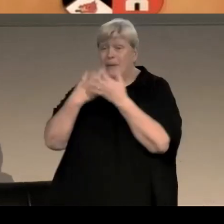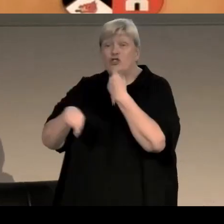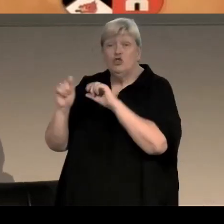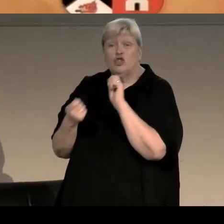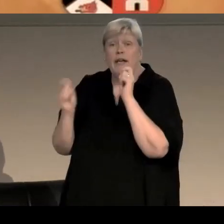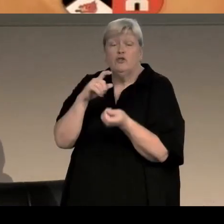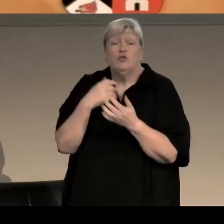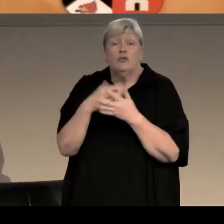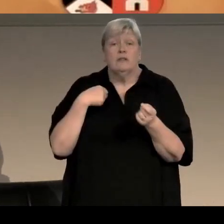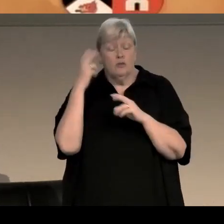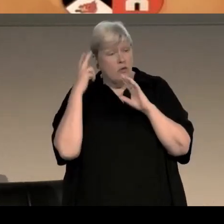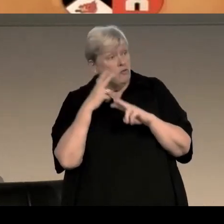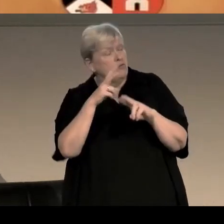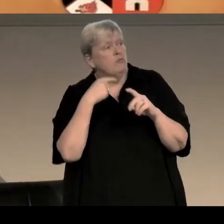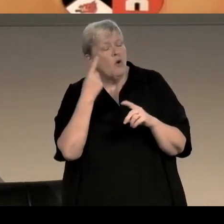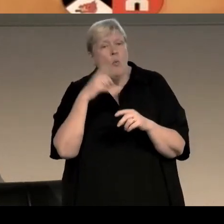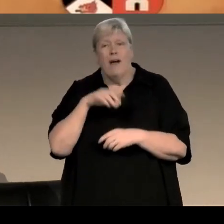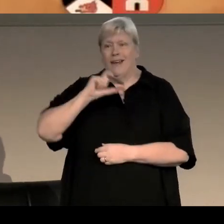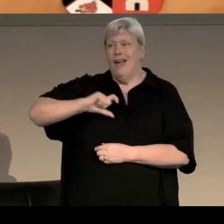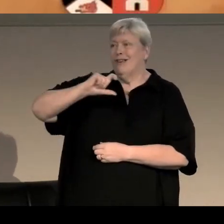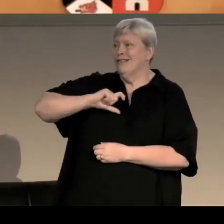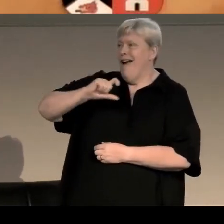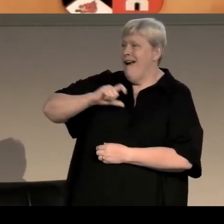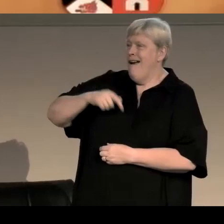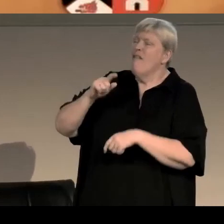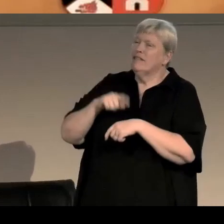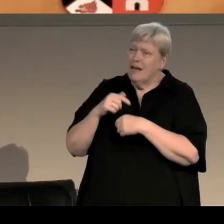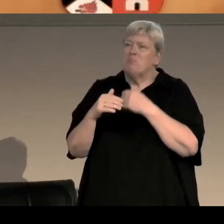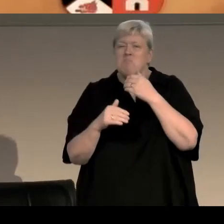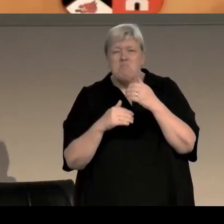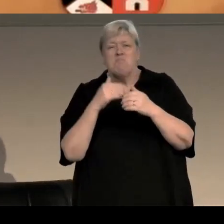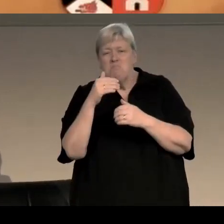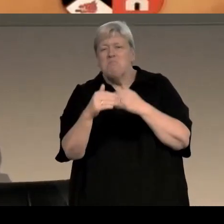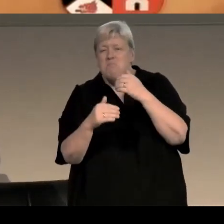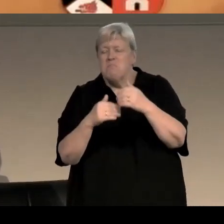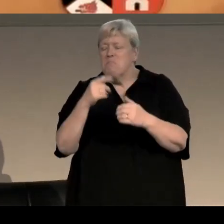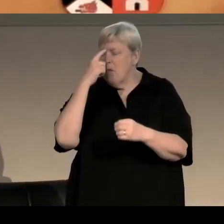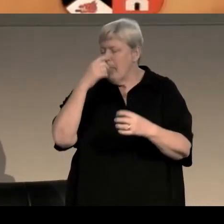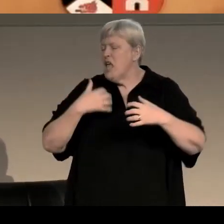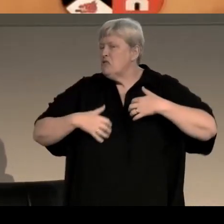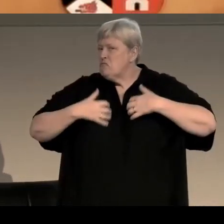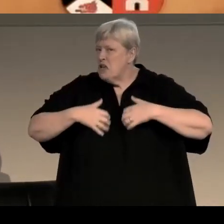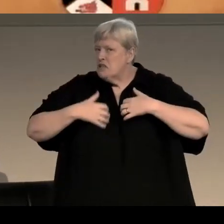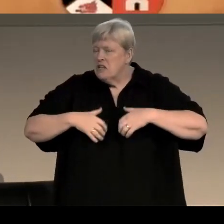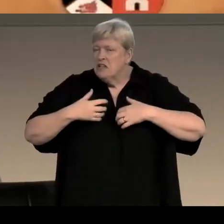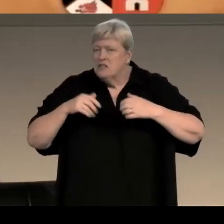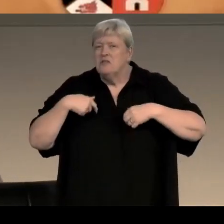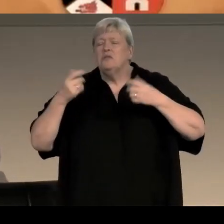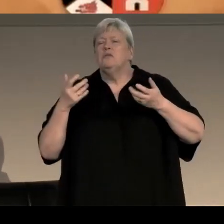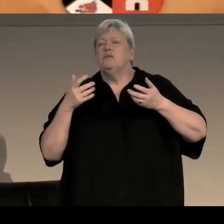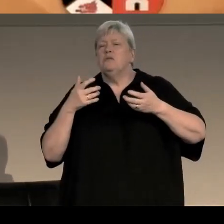looking at them through the lens of one character, over a period of time would be an interesting way to basically plunder my life